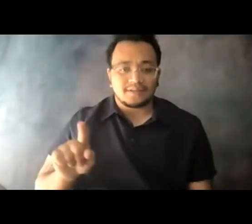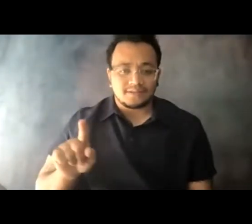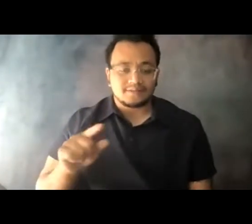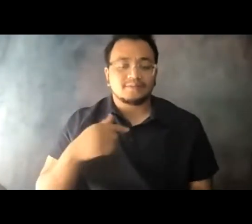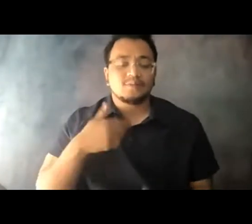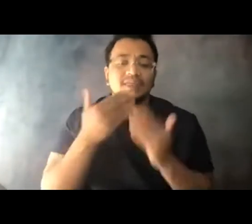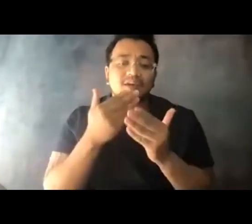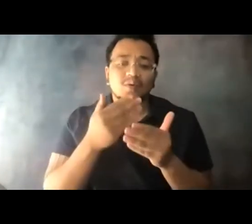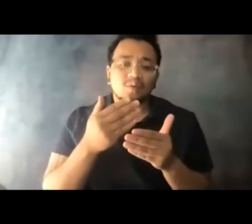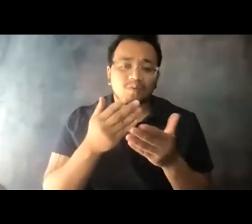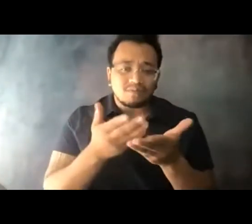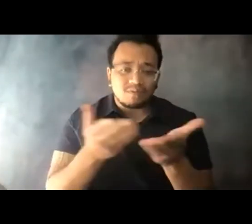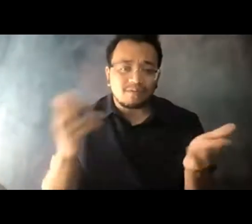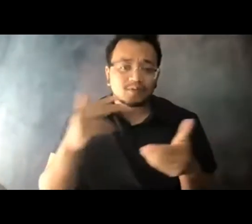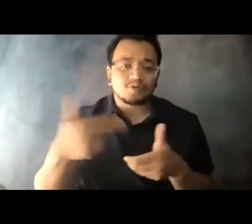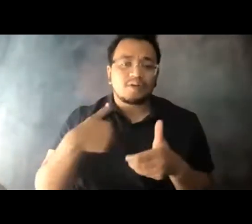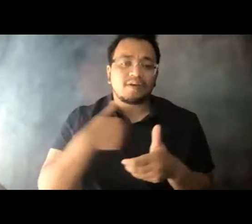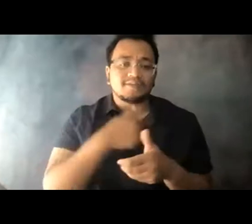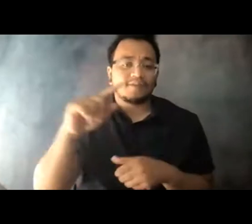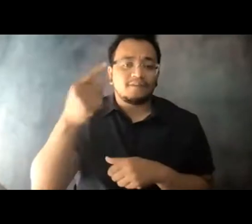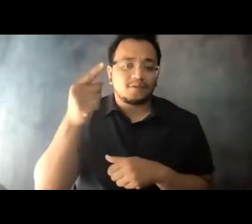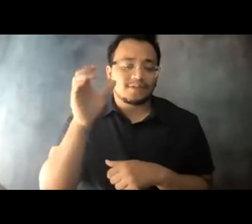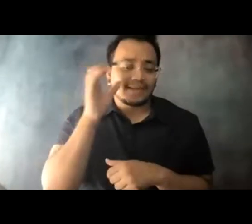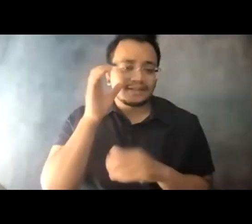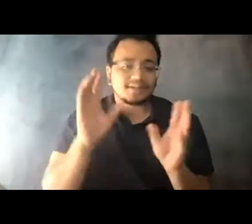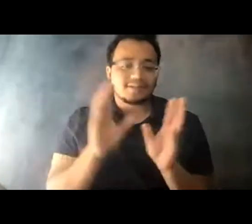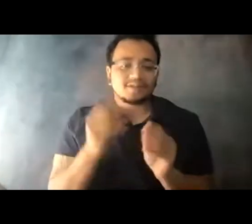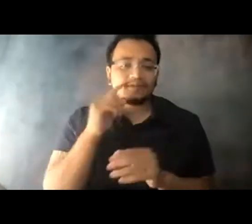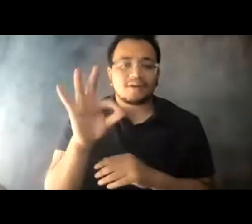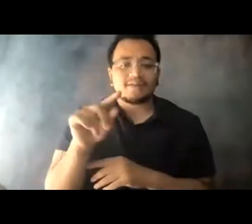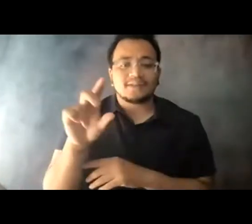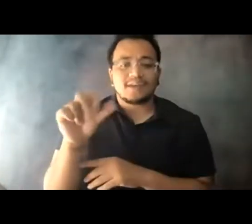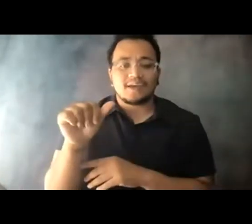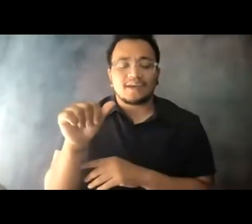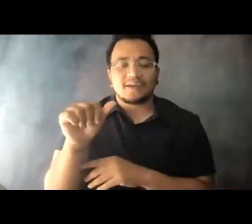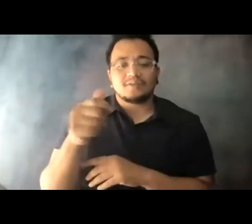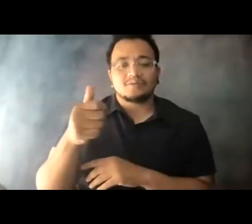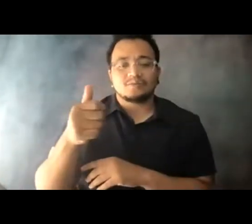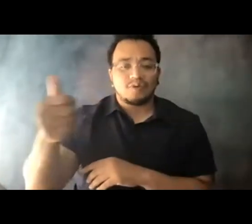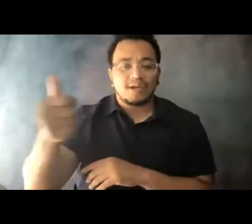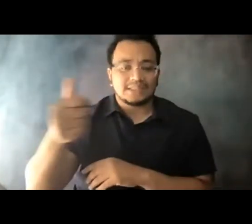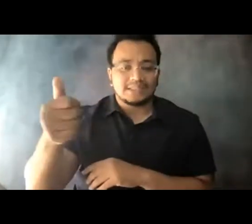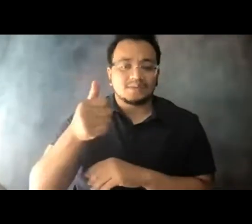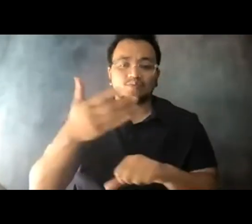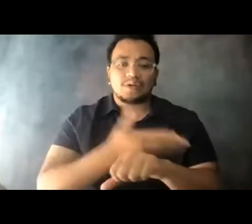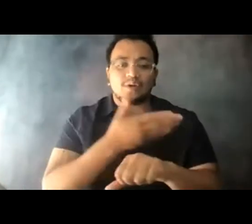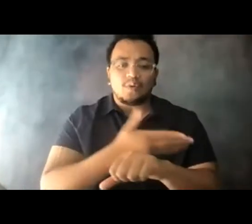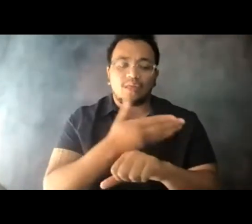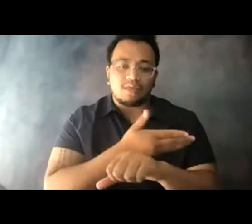first listening session of FTA's Transit Renewal 14:02:18 Initiative. 14:02:22 I hope you're doing well and you're keeping safe.